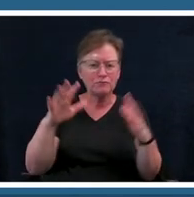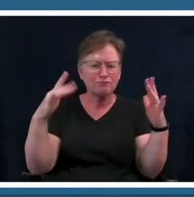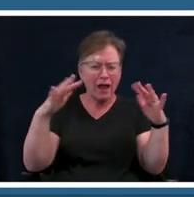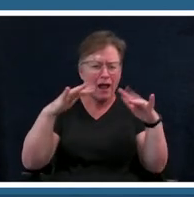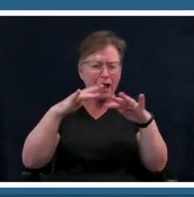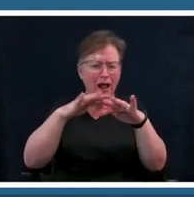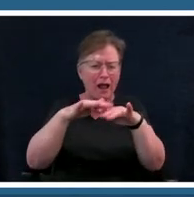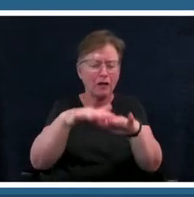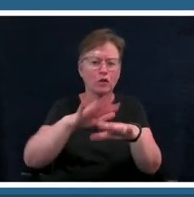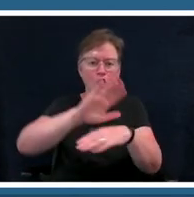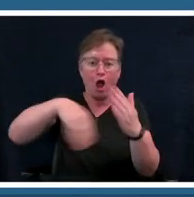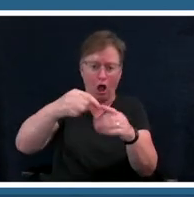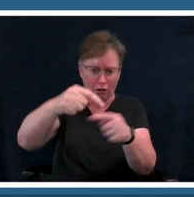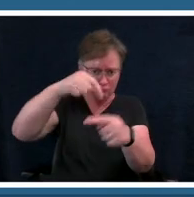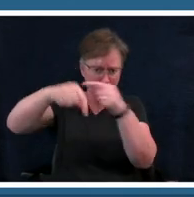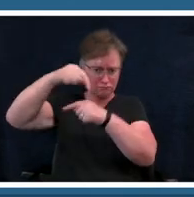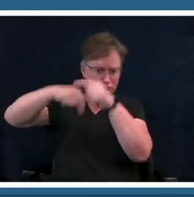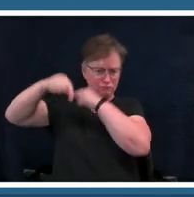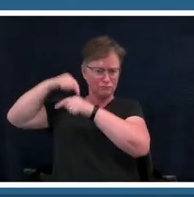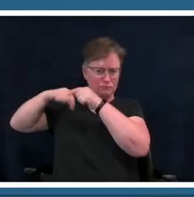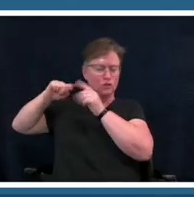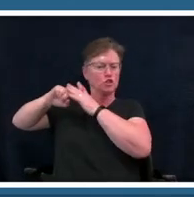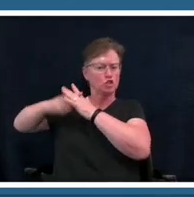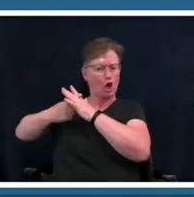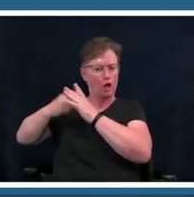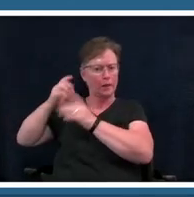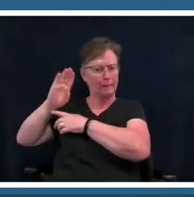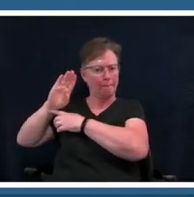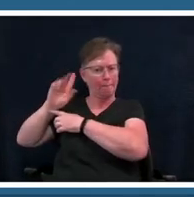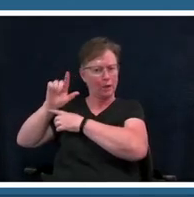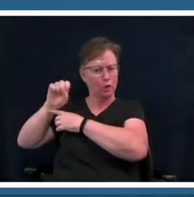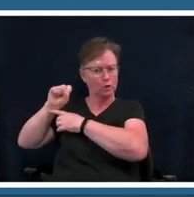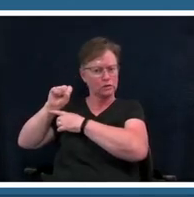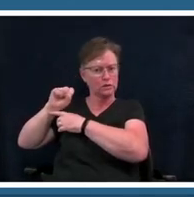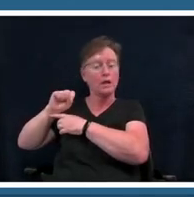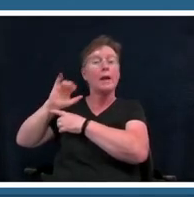the blues derived from gospel but the